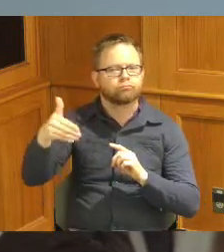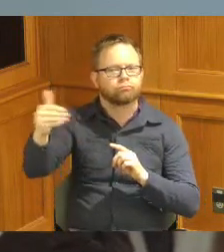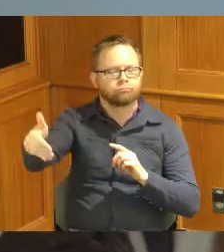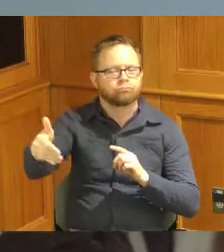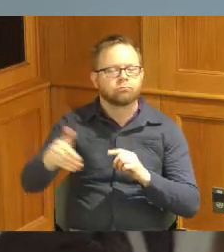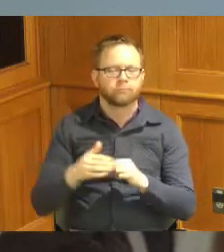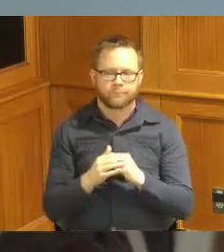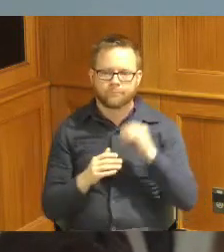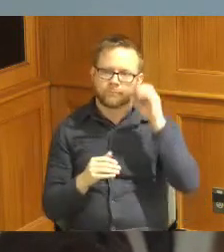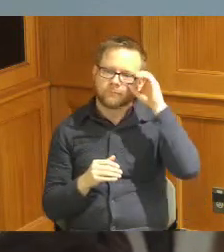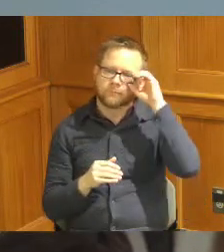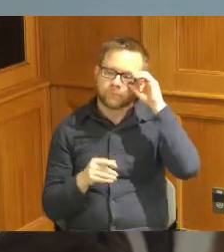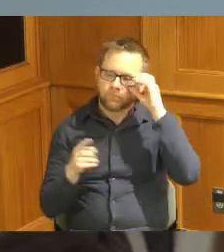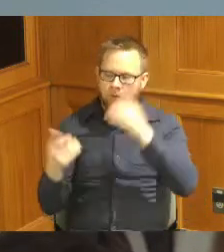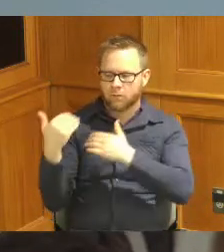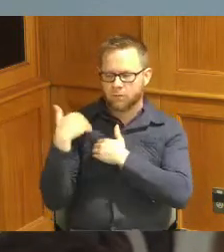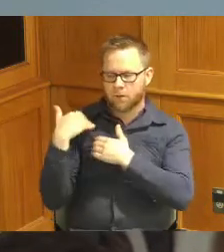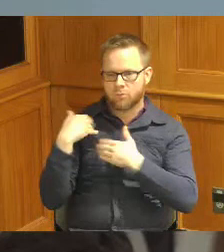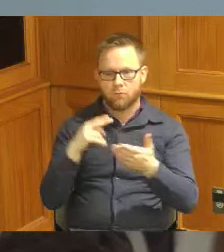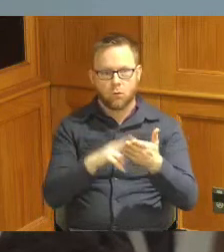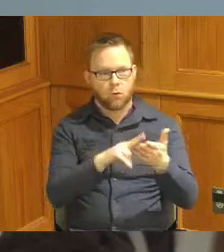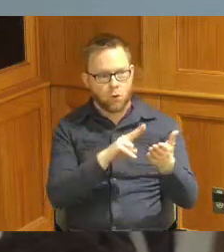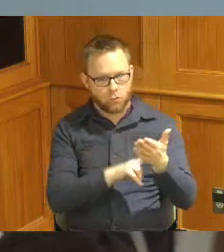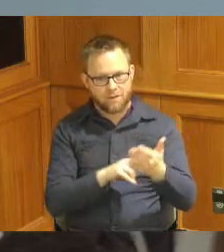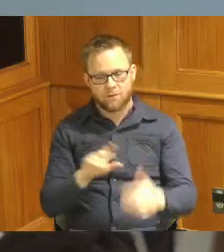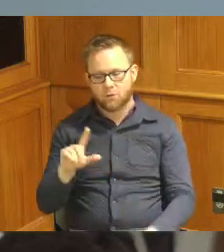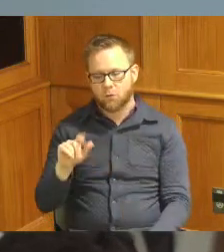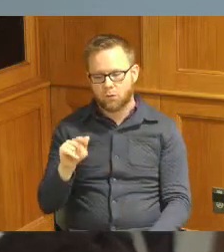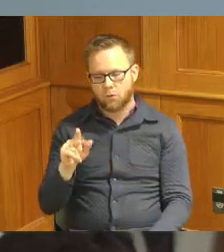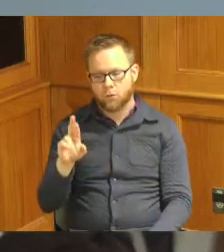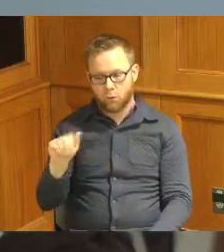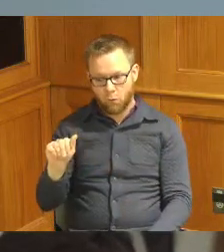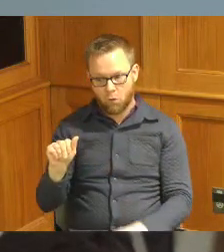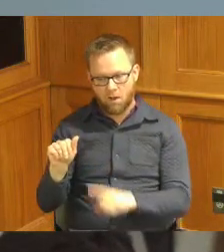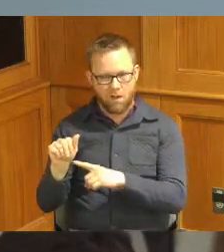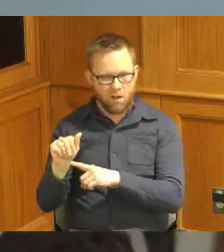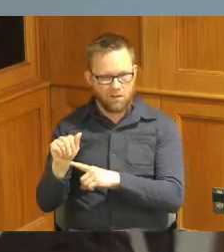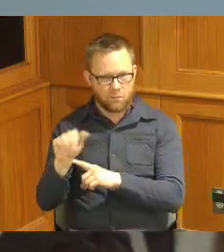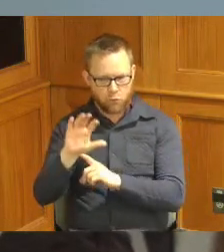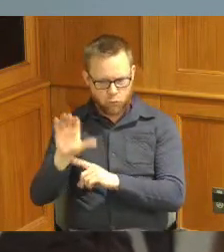will be responsible for Contracting so Laura's on the call typically Laura will report to John